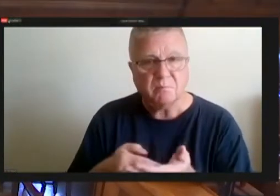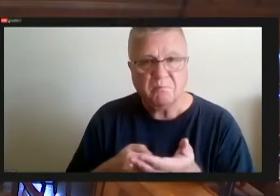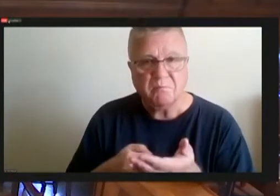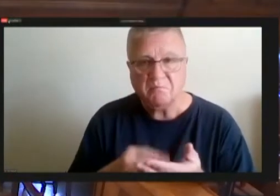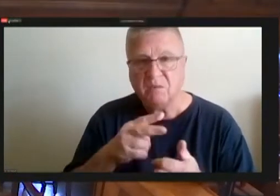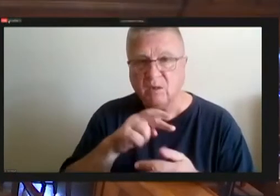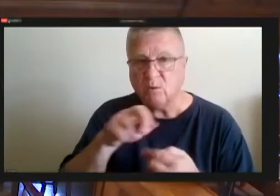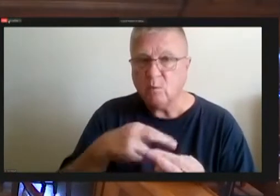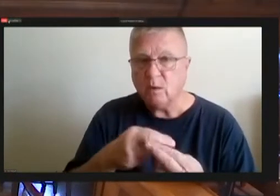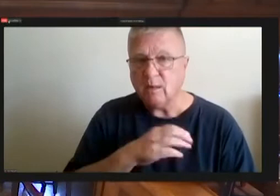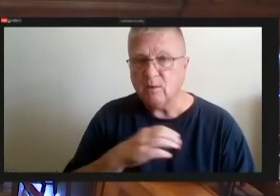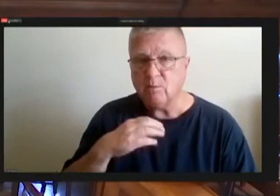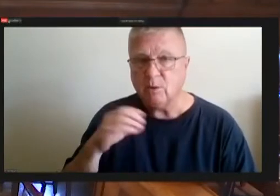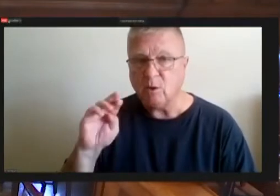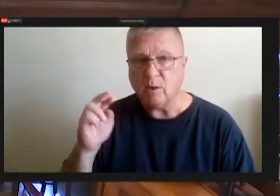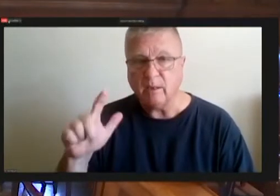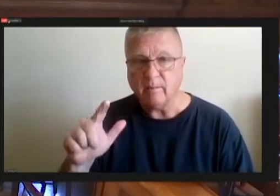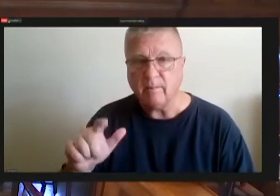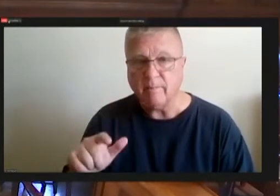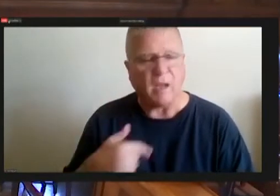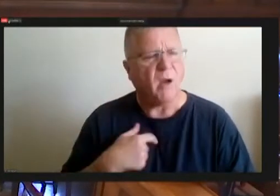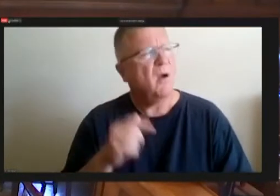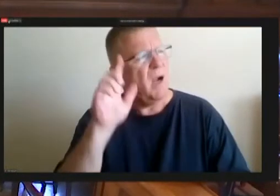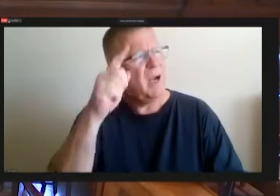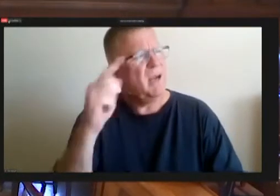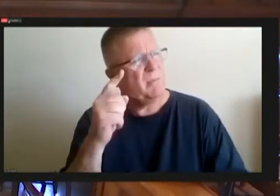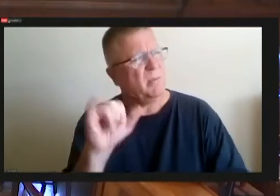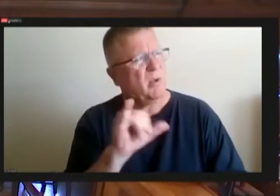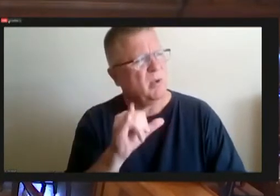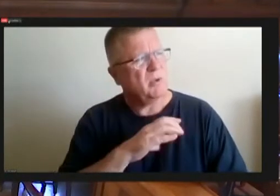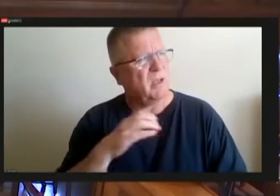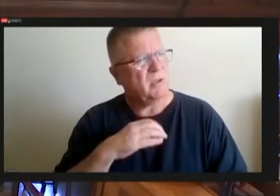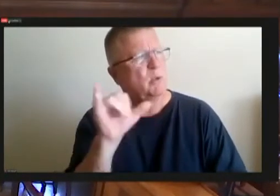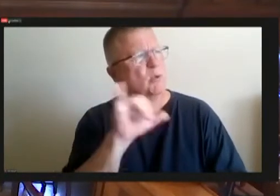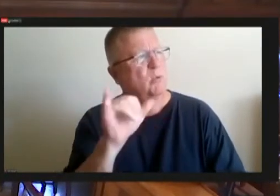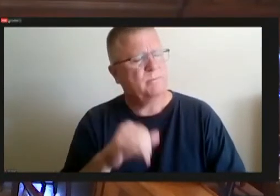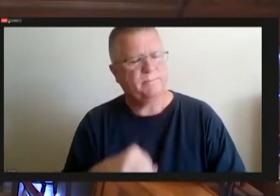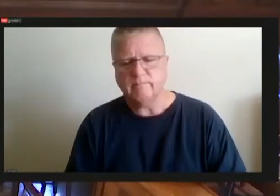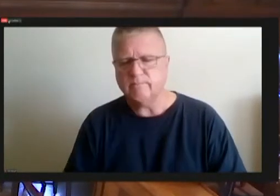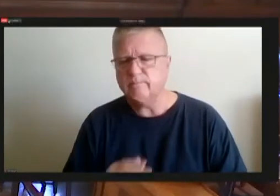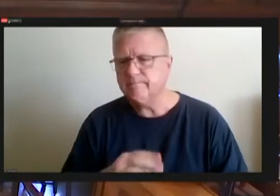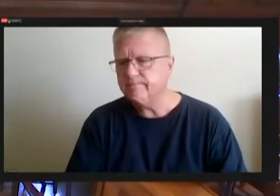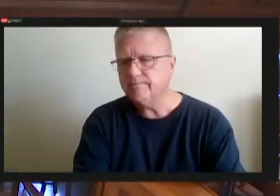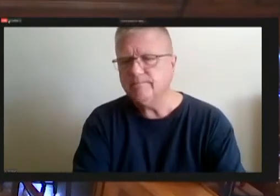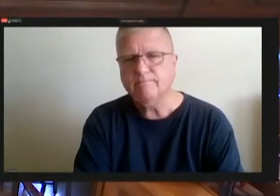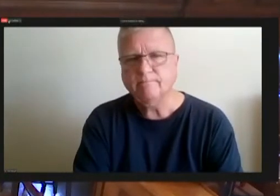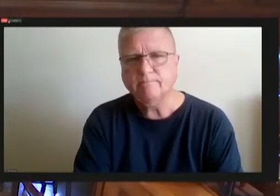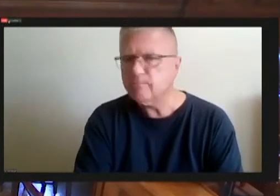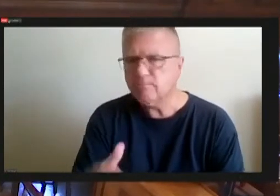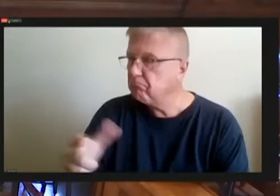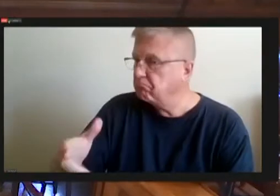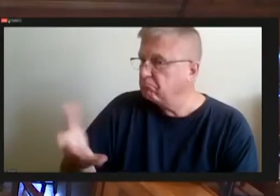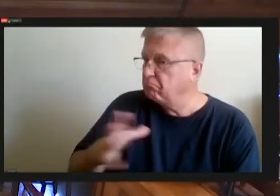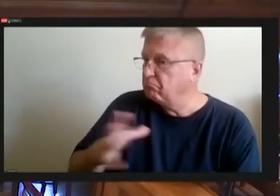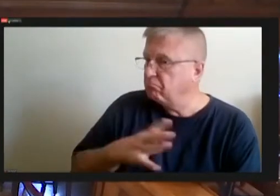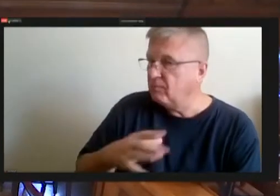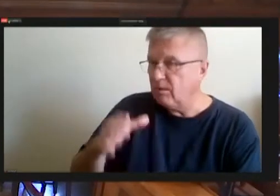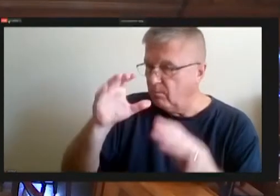I just wanted something to counseling place. Okay. Yeah, you can go to manage. Ok.